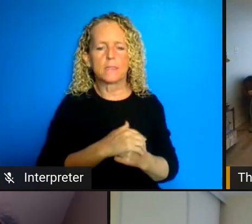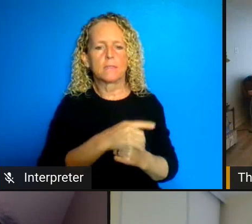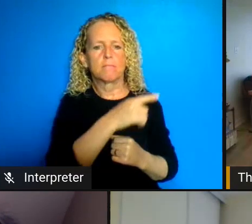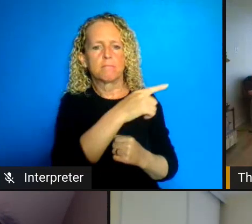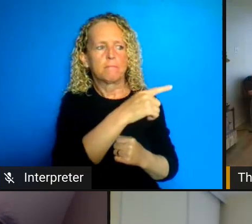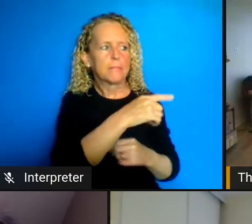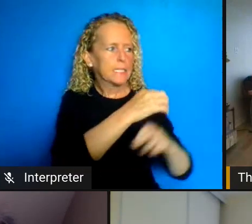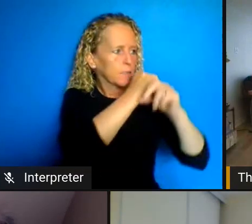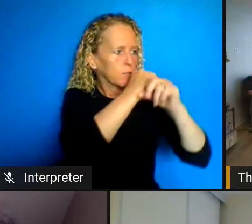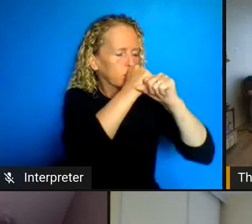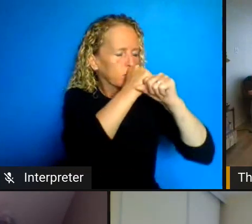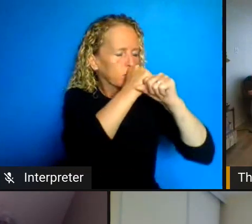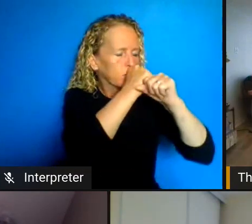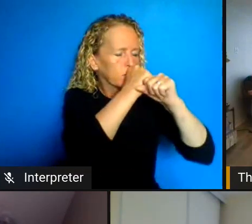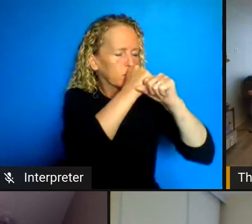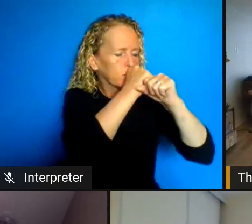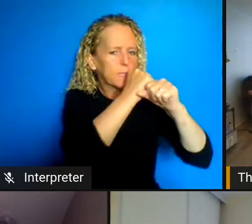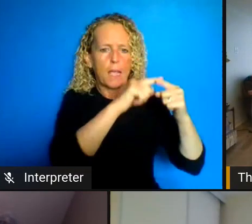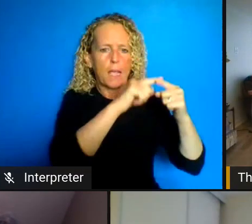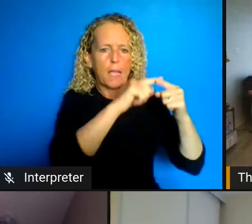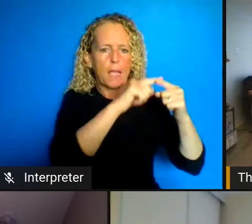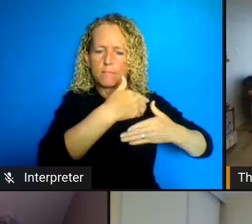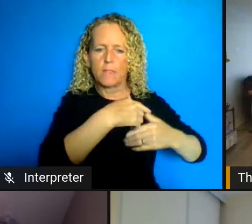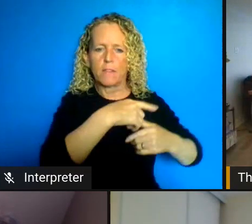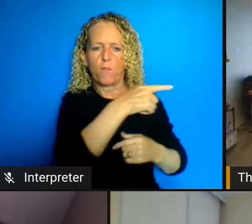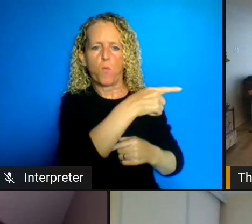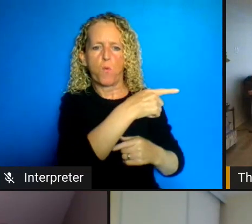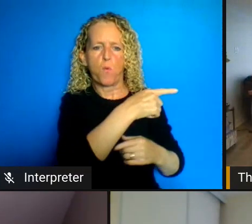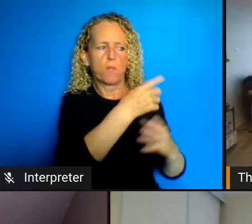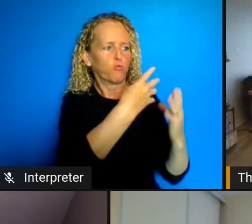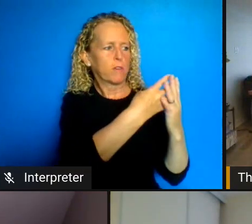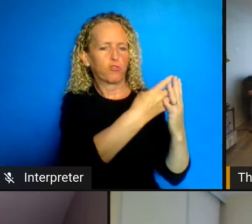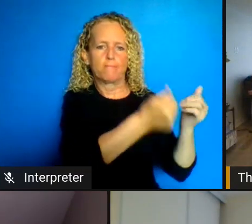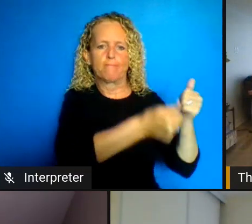in terms of what are the protocols that have been used what are the preventive